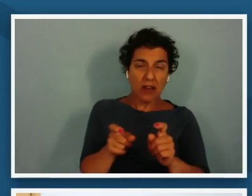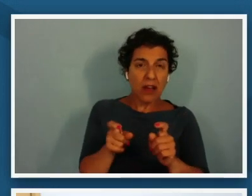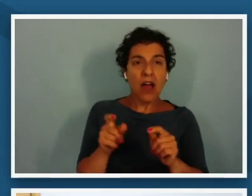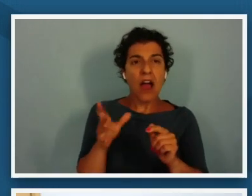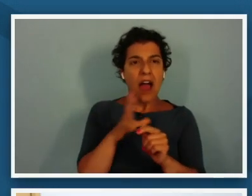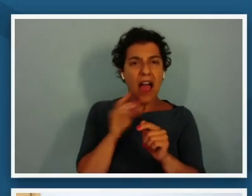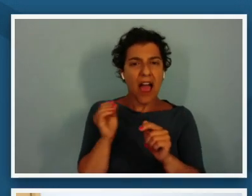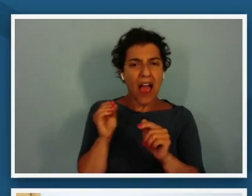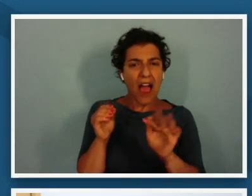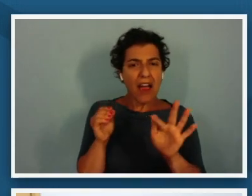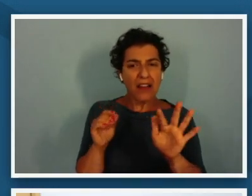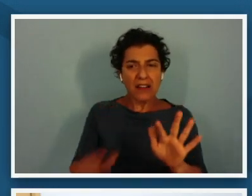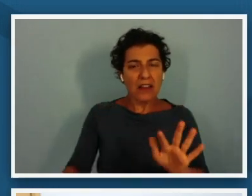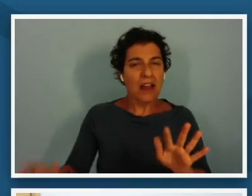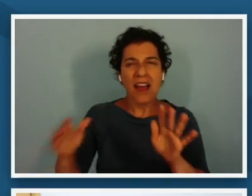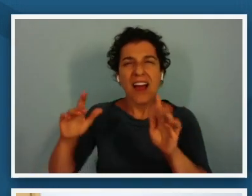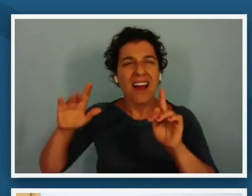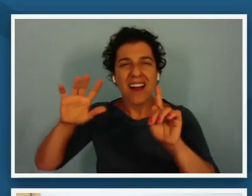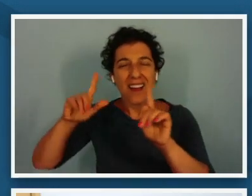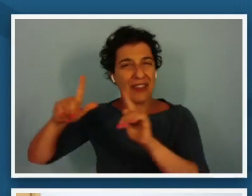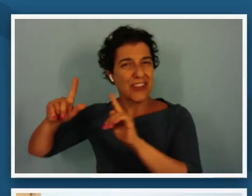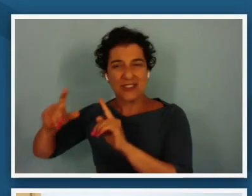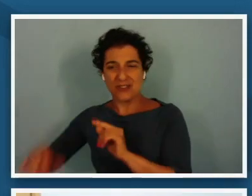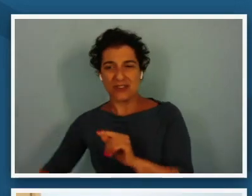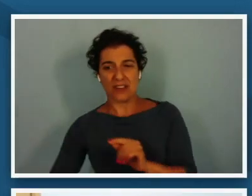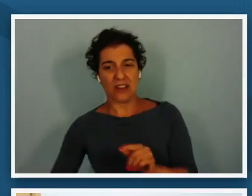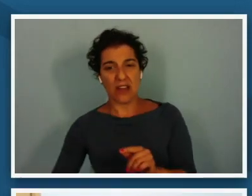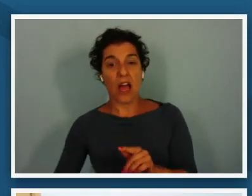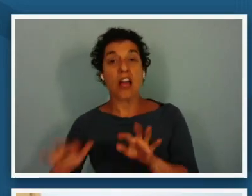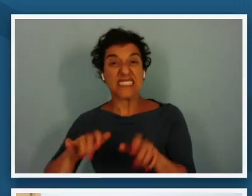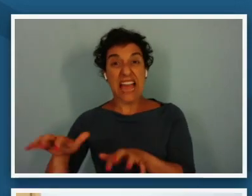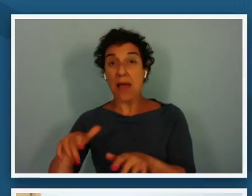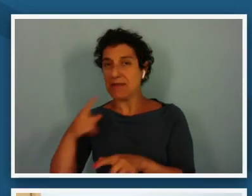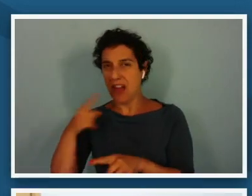reached yet and continues to be a task